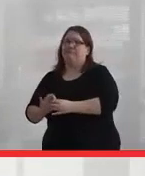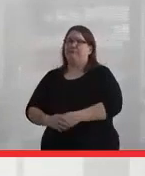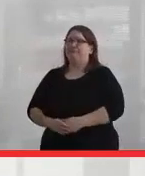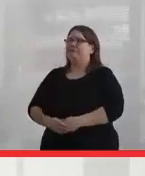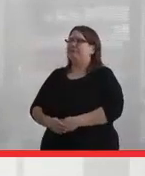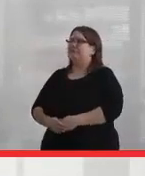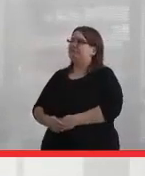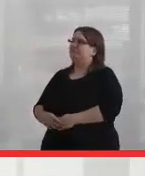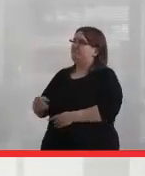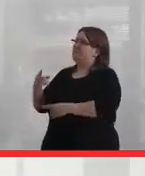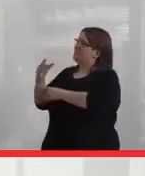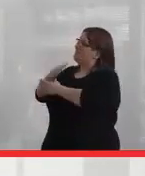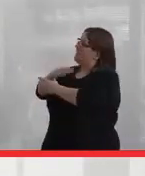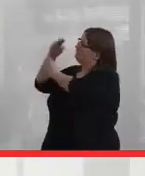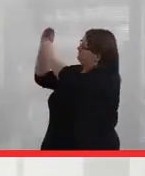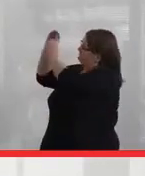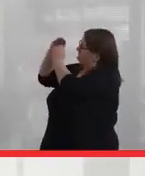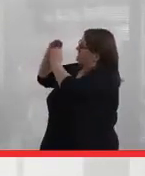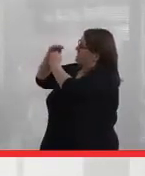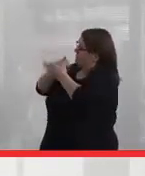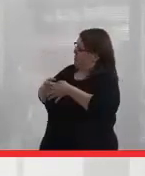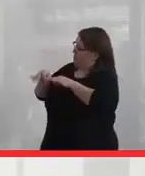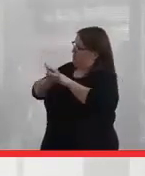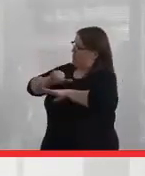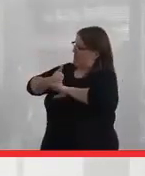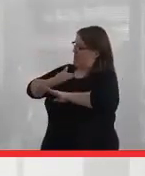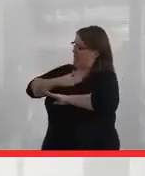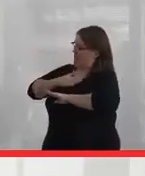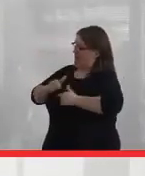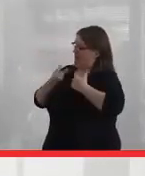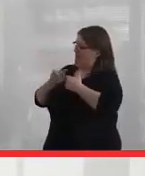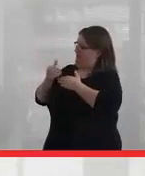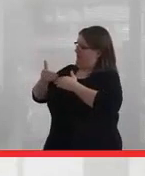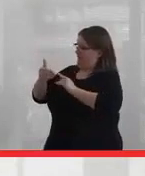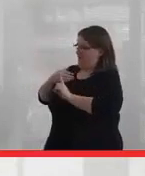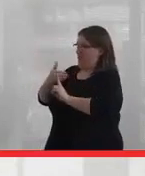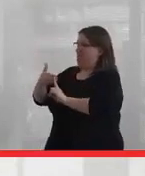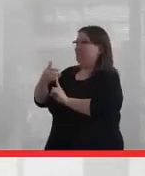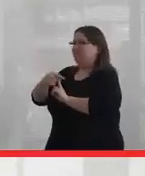I've been taught that it's important for me to position myself so that you know where I'm speaking from